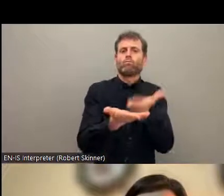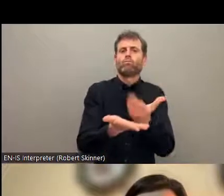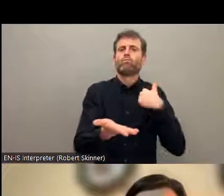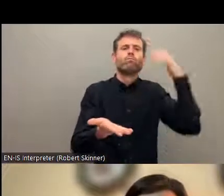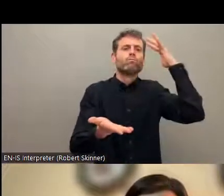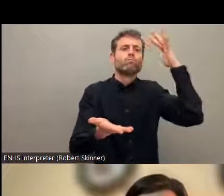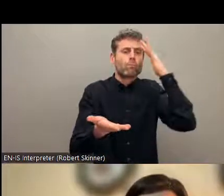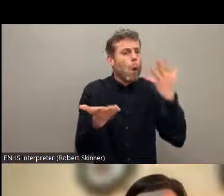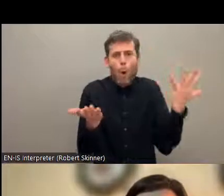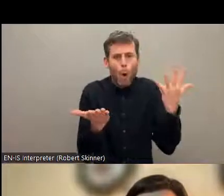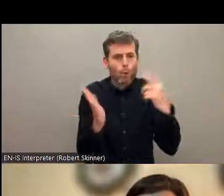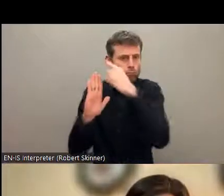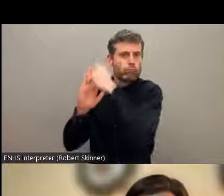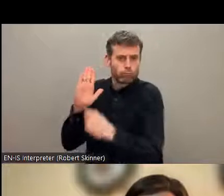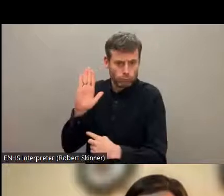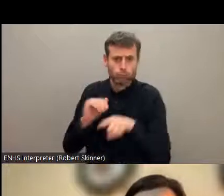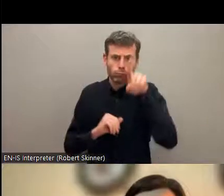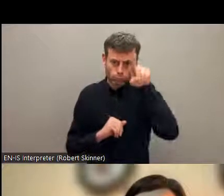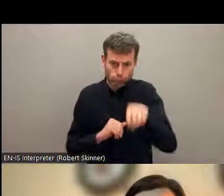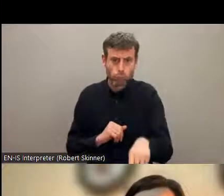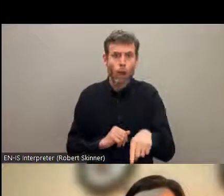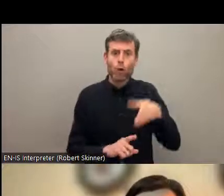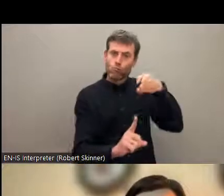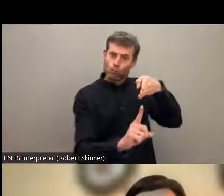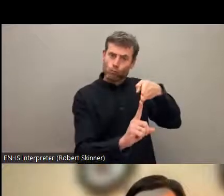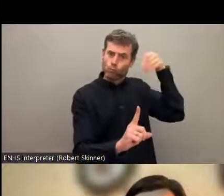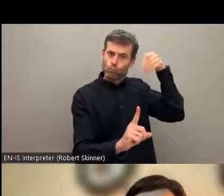to recognize the rights and respect of indigenous